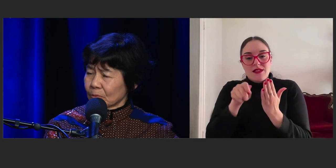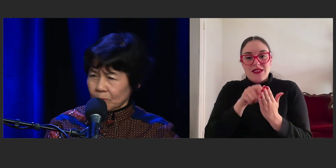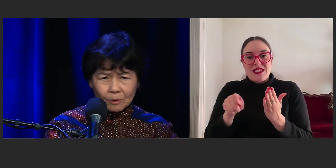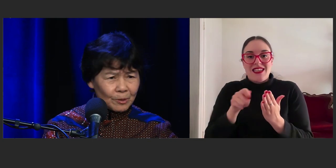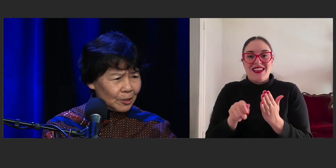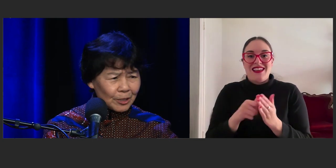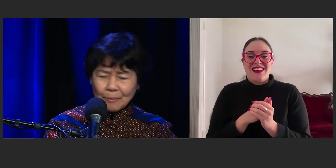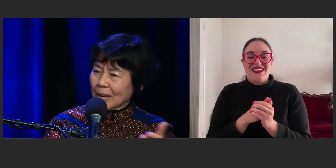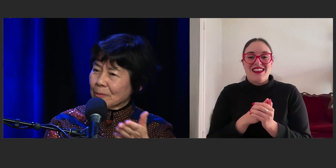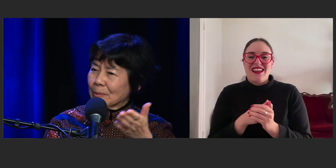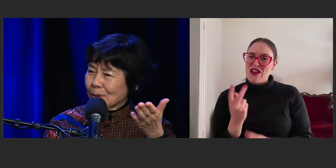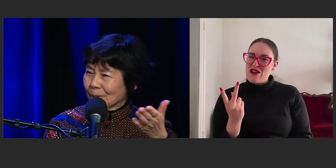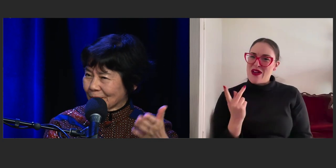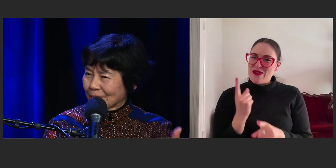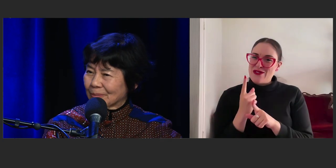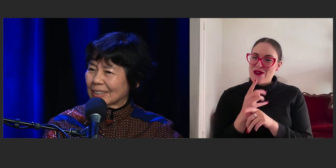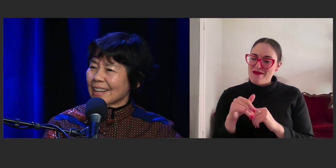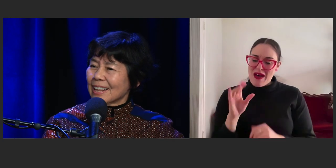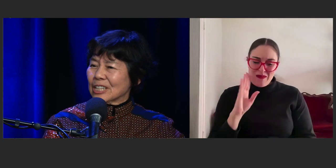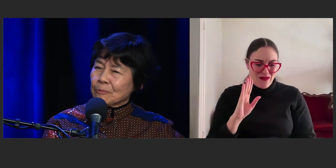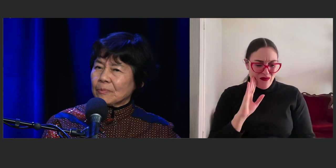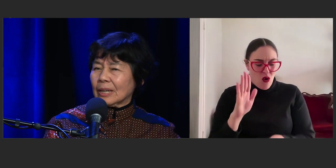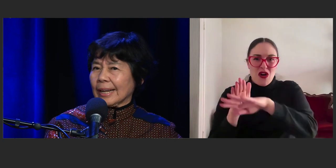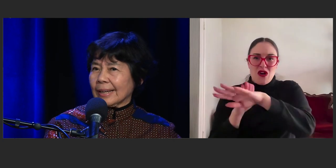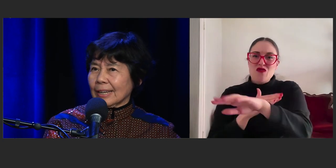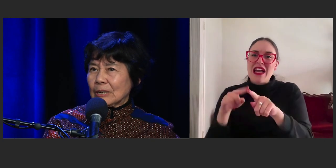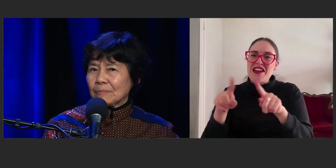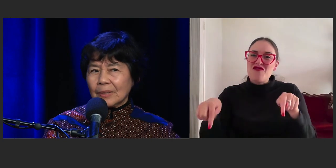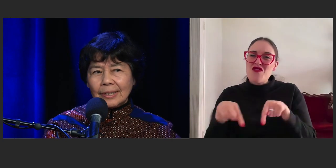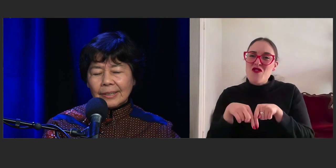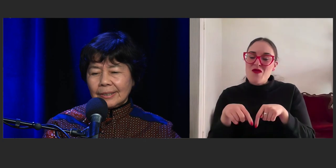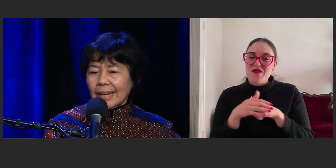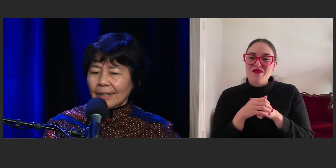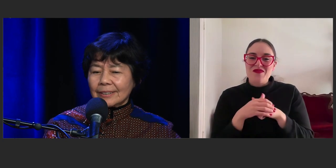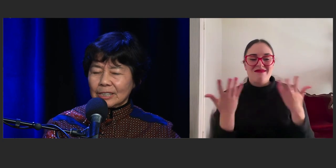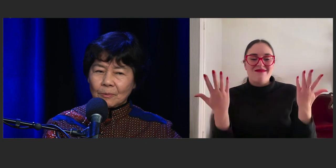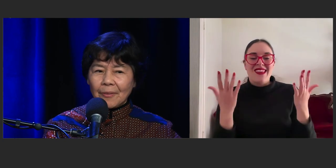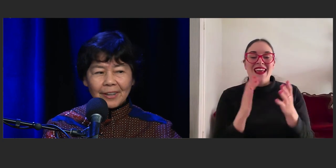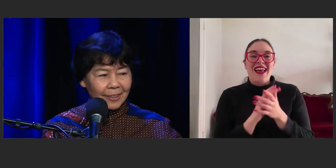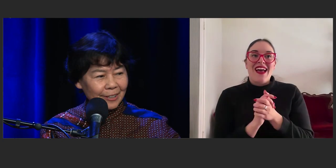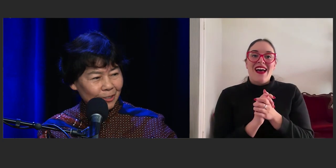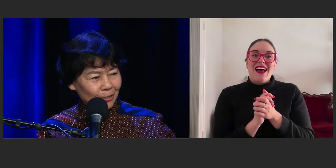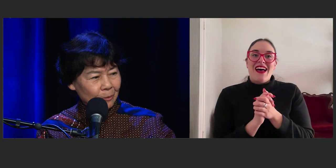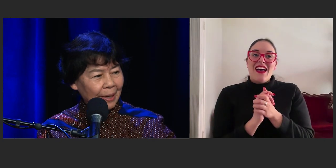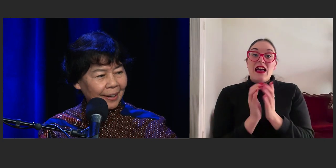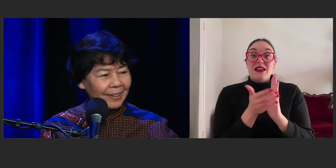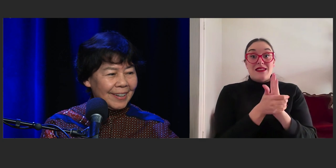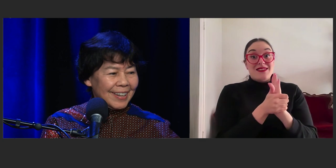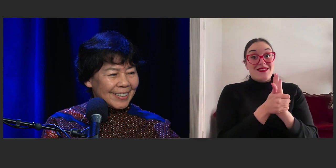was we talking about, I can't remember who we were talking about. Like talent is one thing, I think I was talking to Beck.